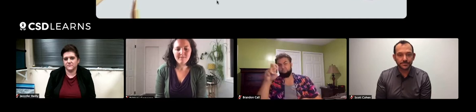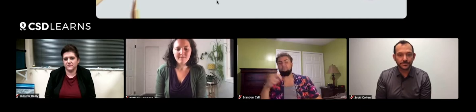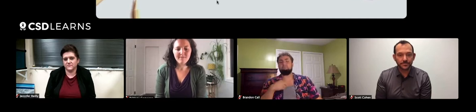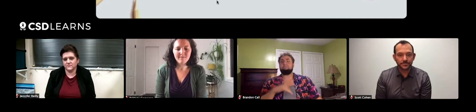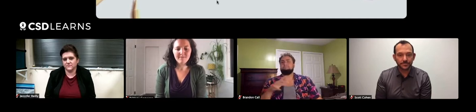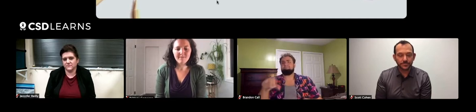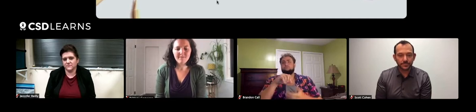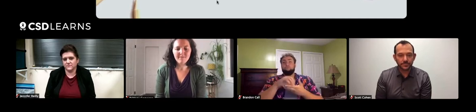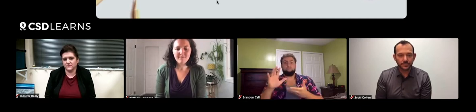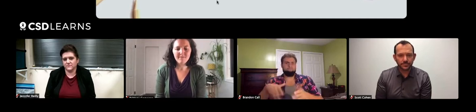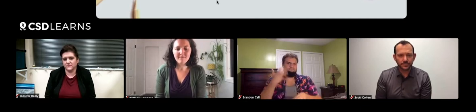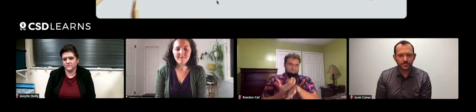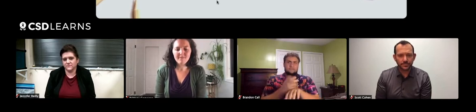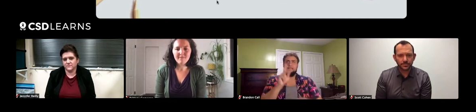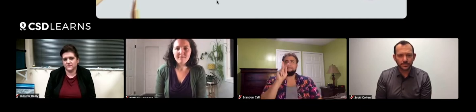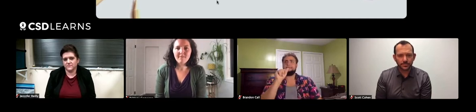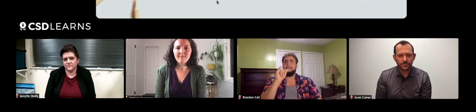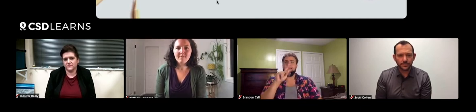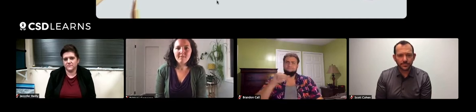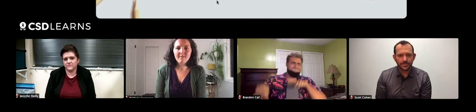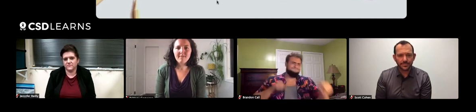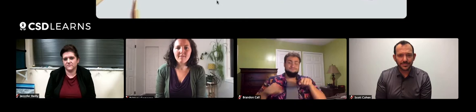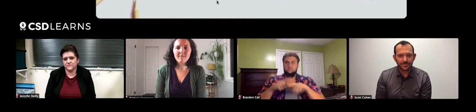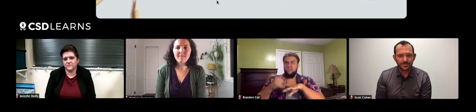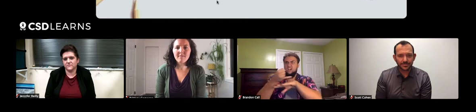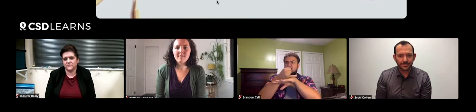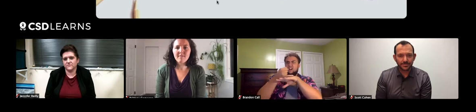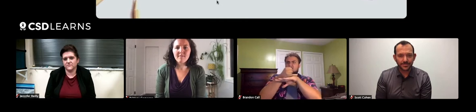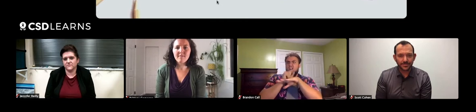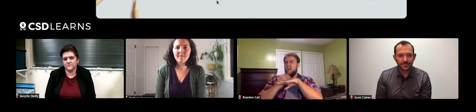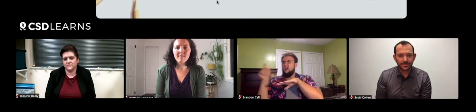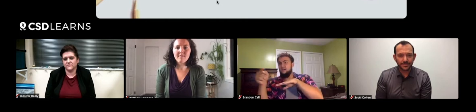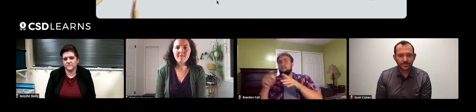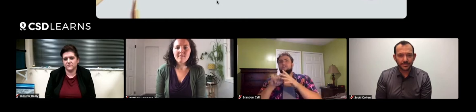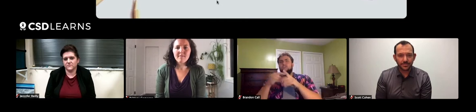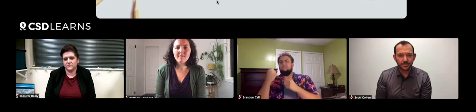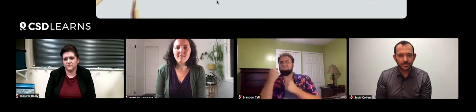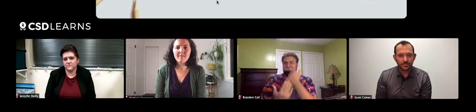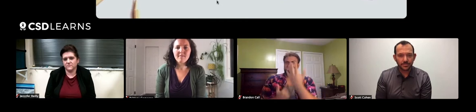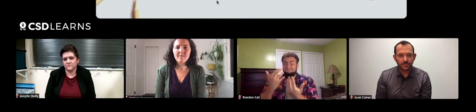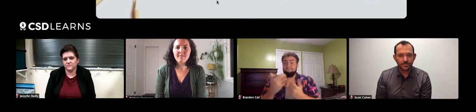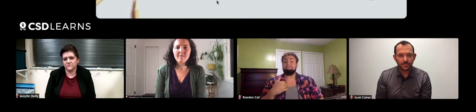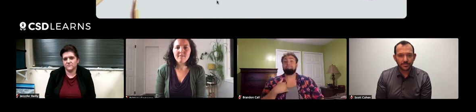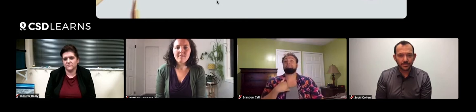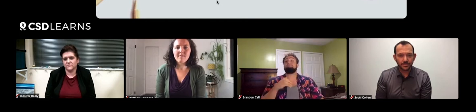I try to take the students and we go kayaking to a remote island, and we have a fire.